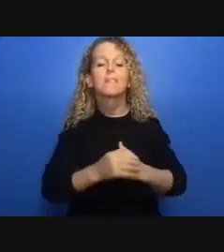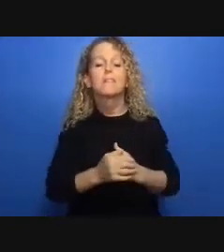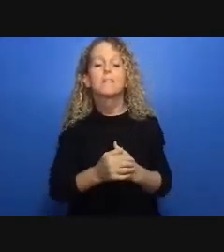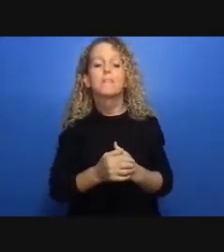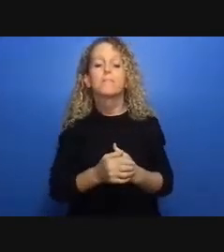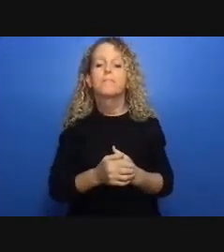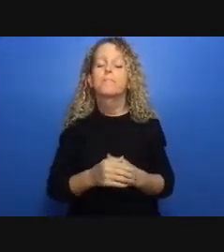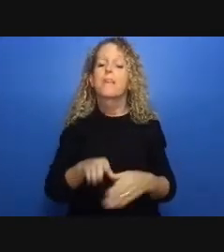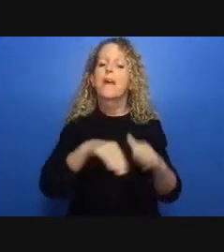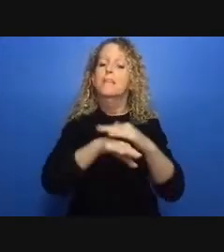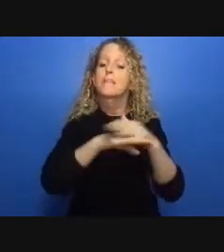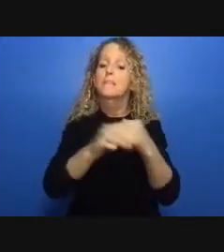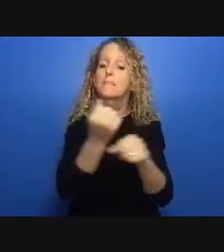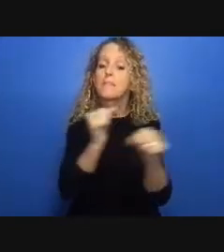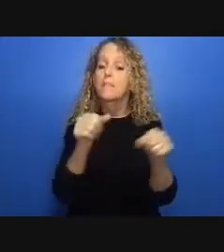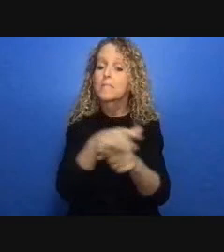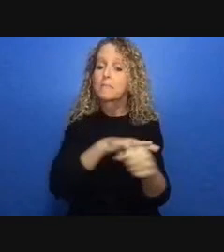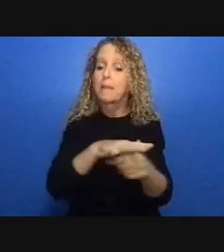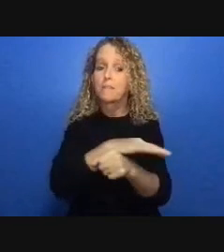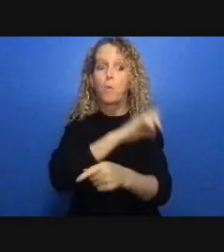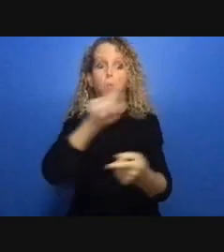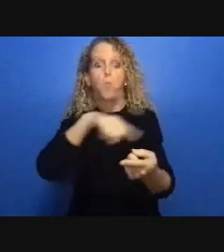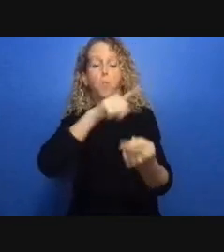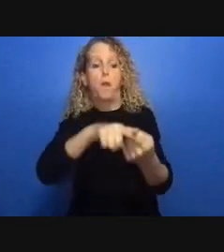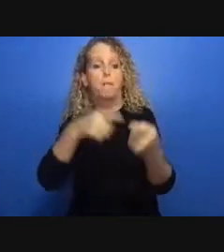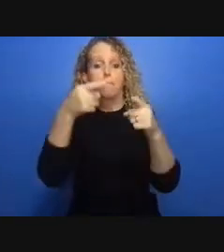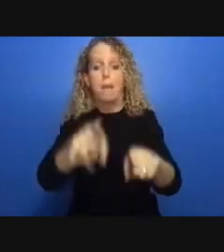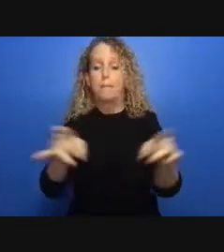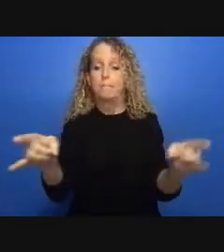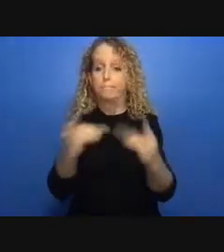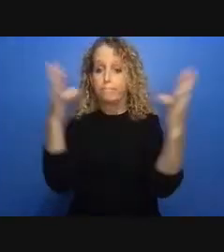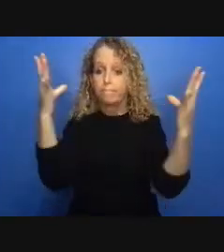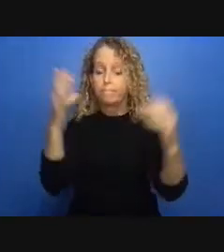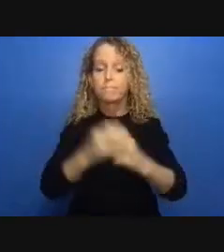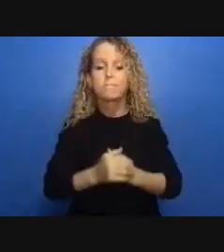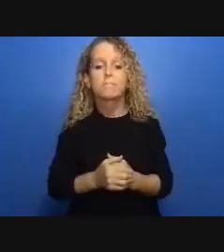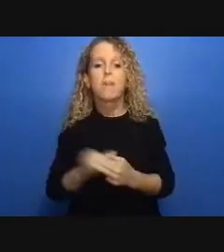the goals of the truth and reconciliation commissioned report and its recommendations